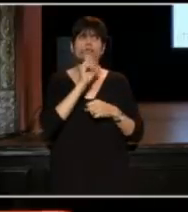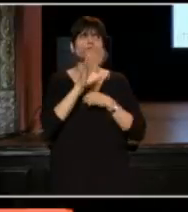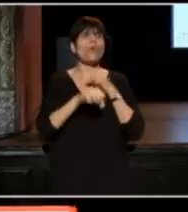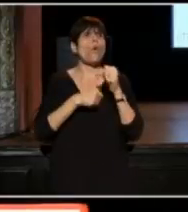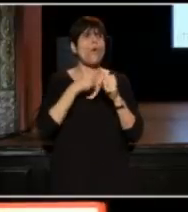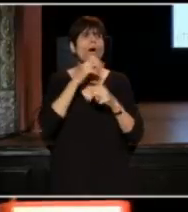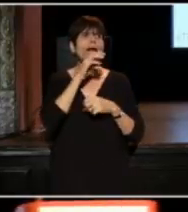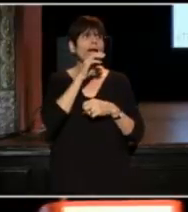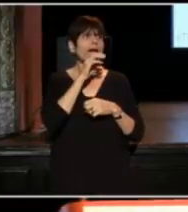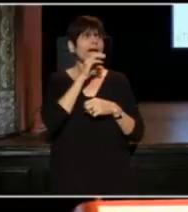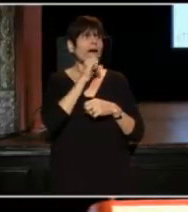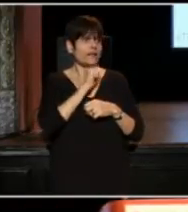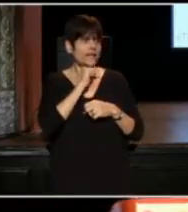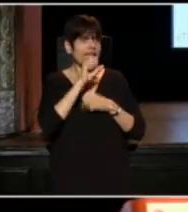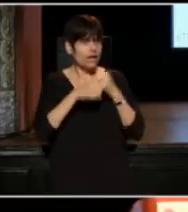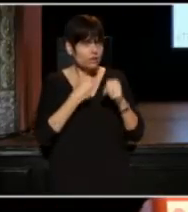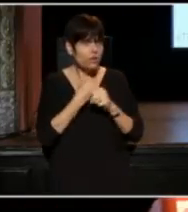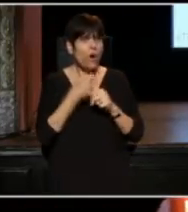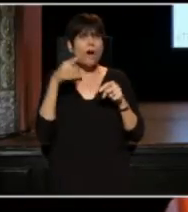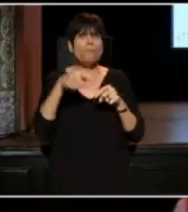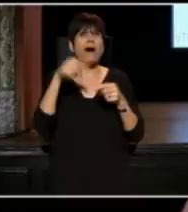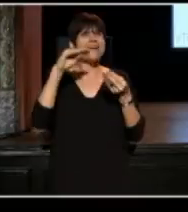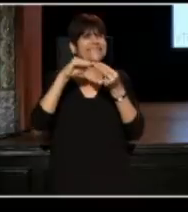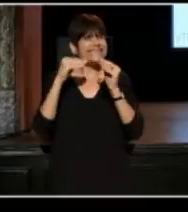but this gathering is numbered 25.